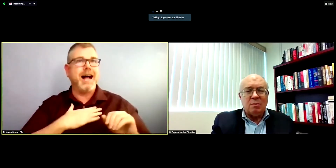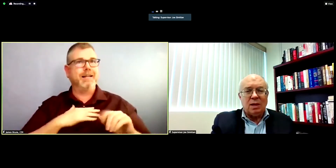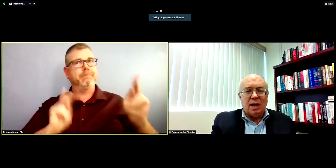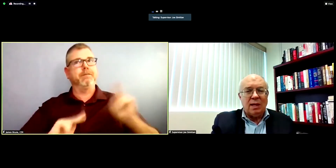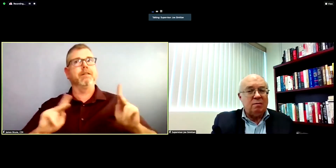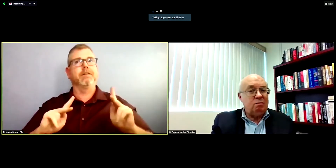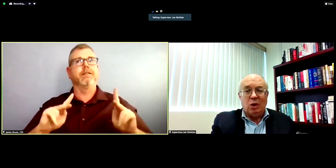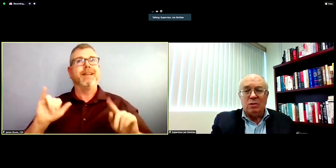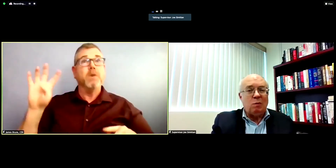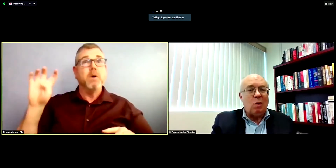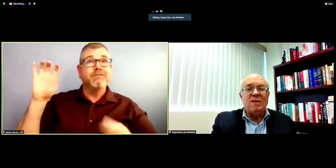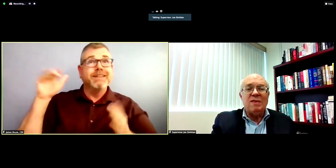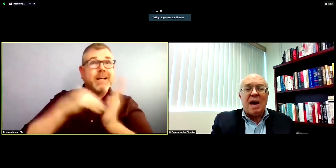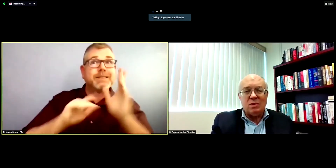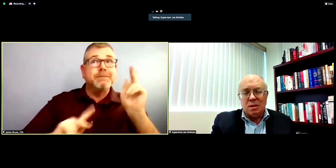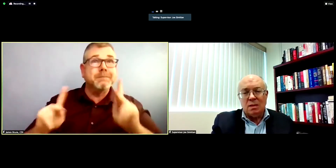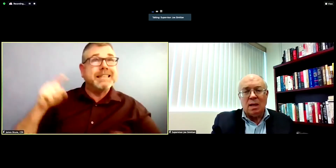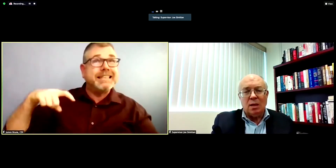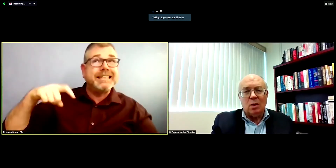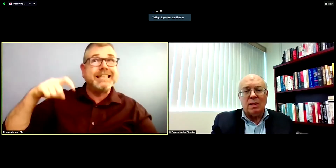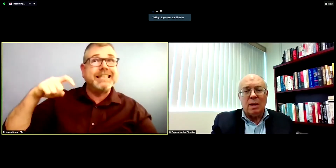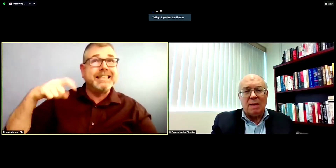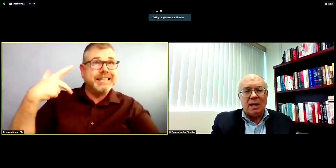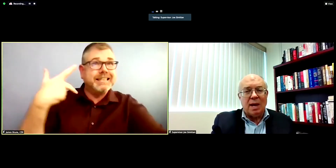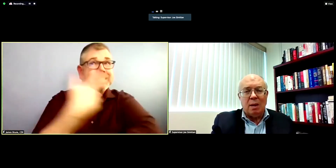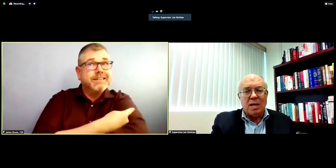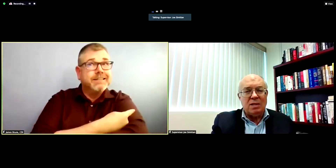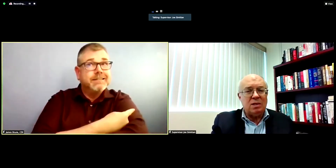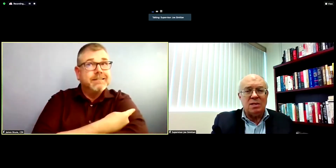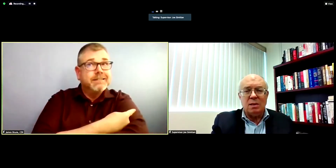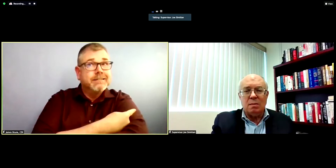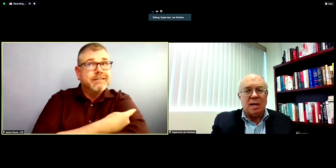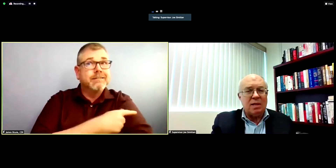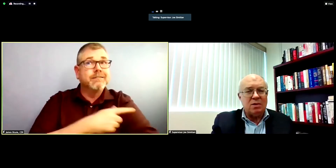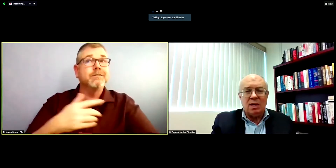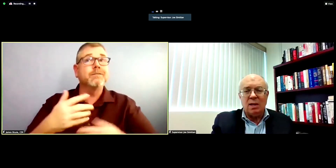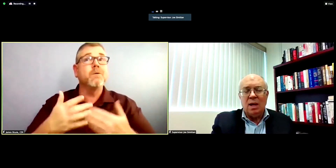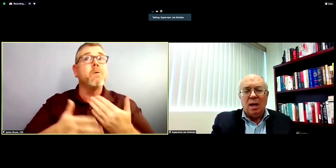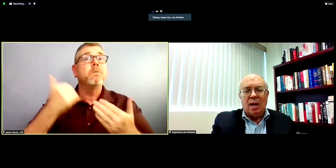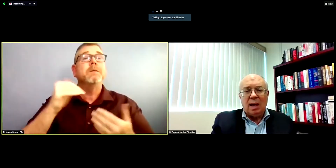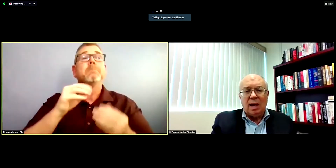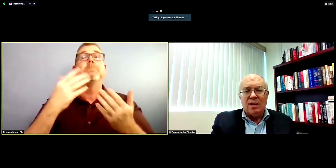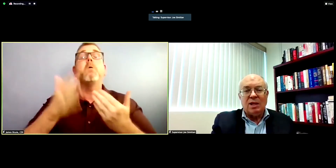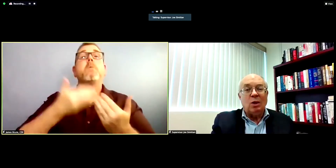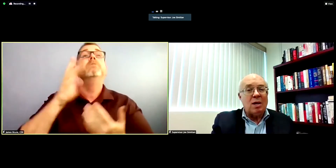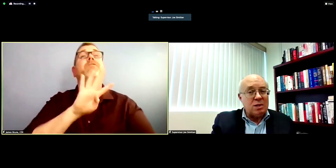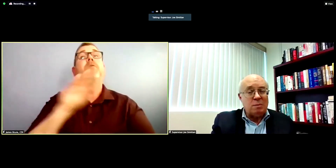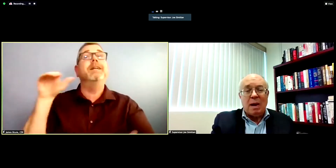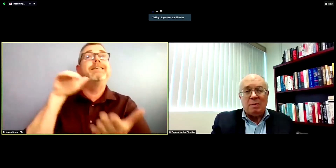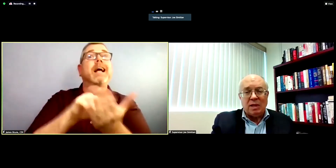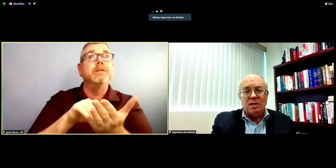something like close to 40,000 low-income medical patients in my district, uh the largest population